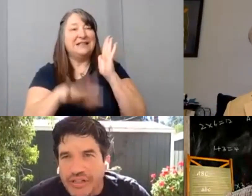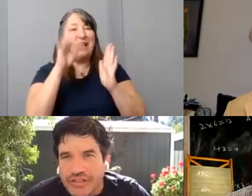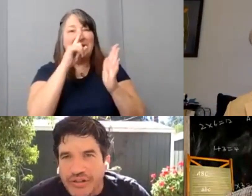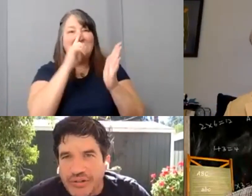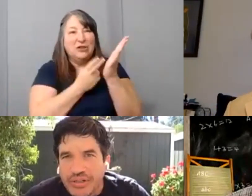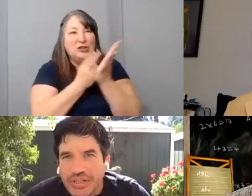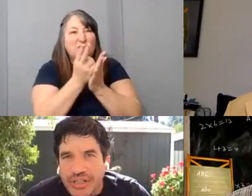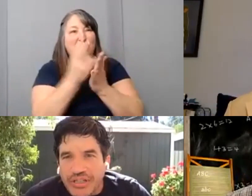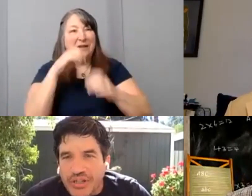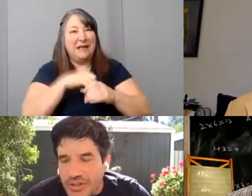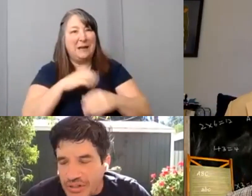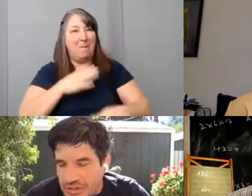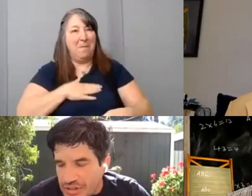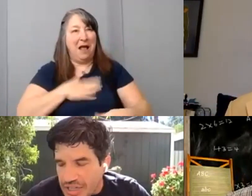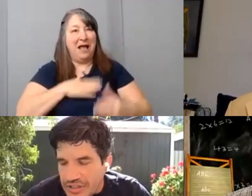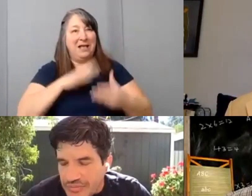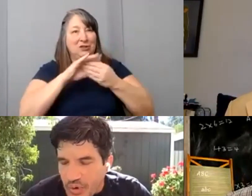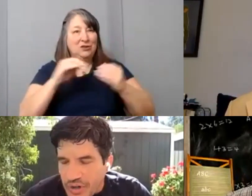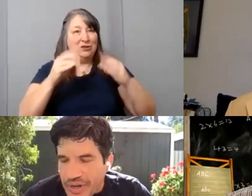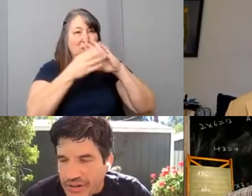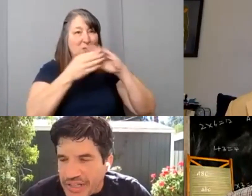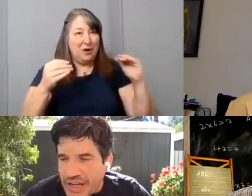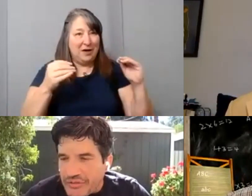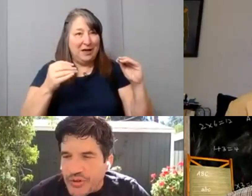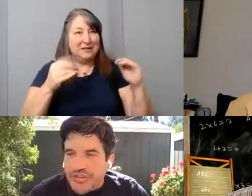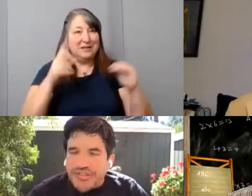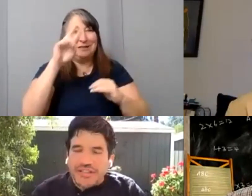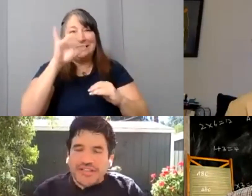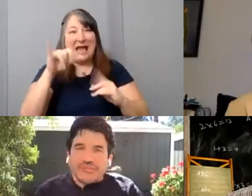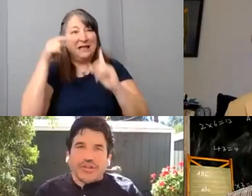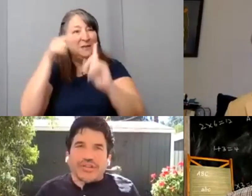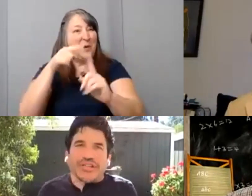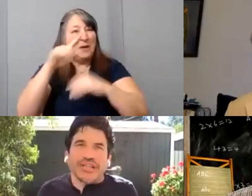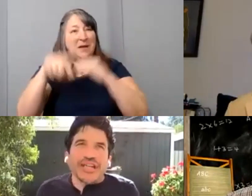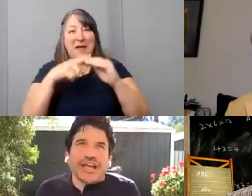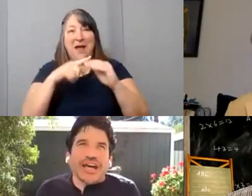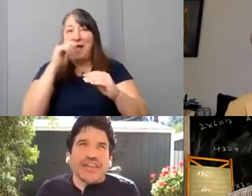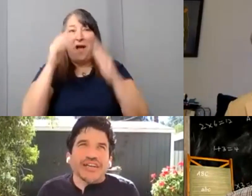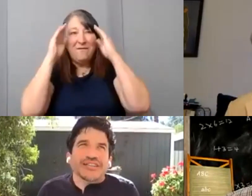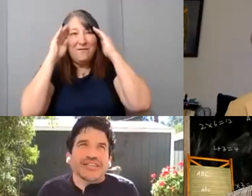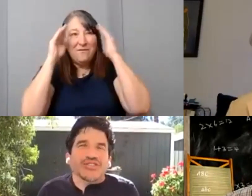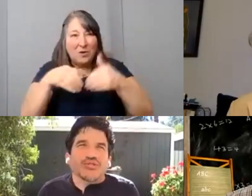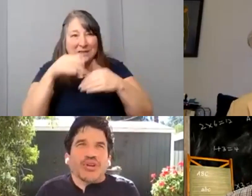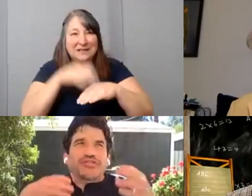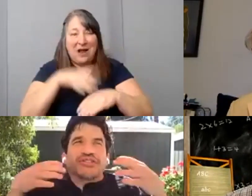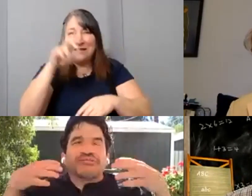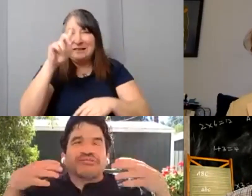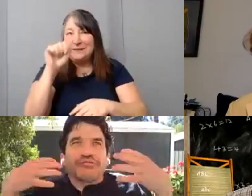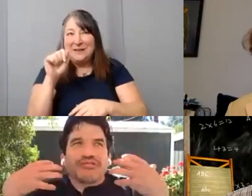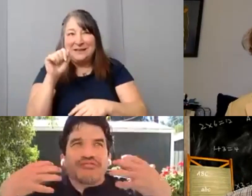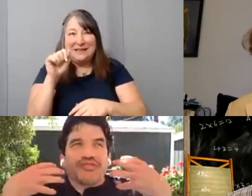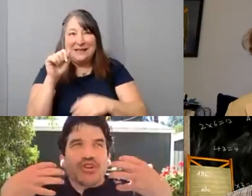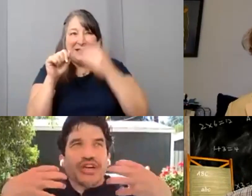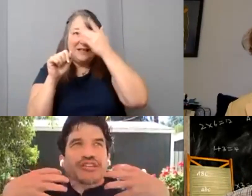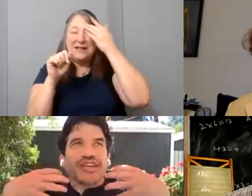And so you know, to Danny's point about not focusing on disability, I think you don't have to feel like